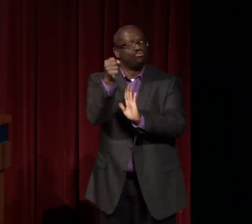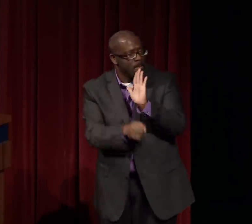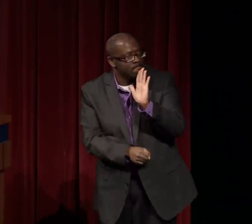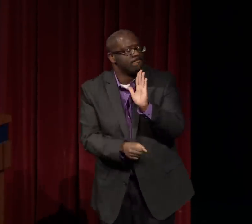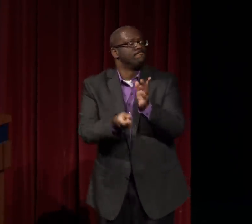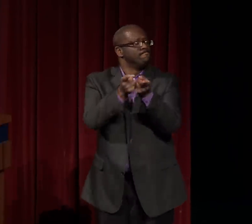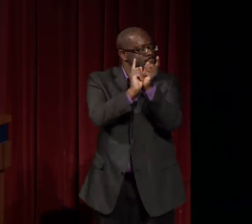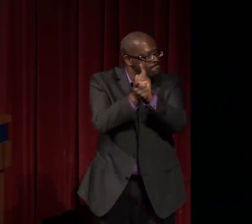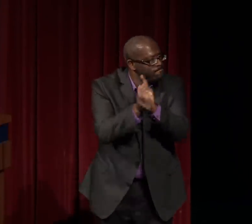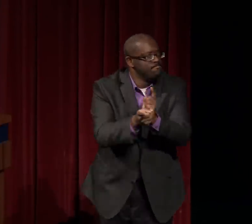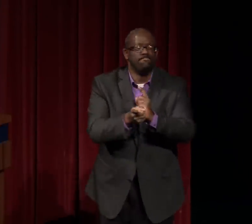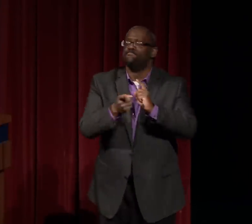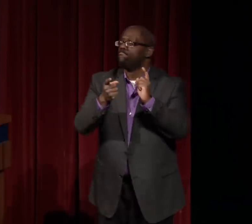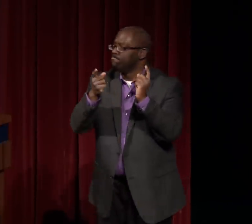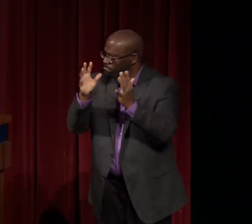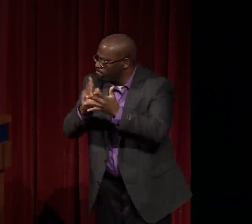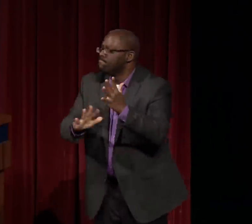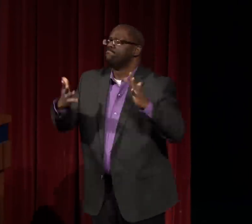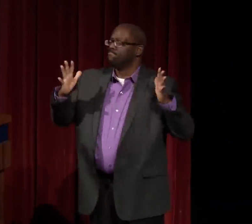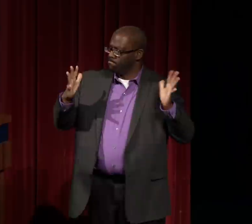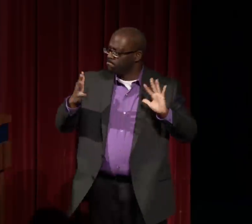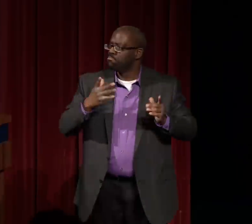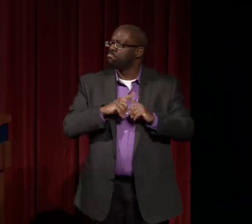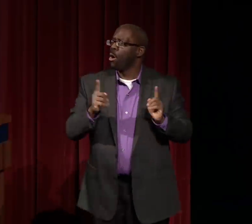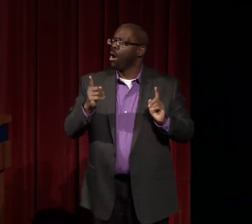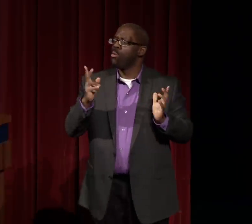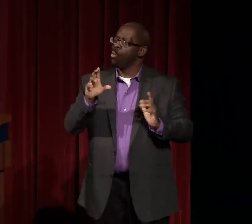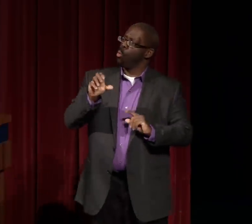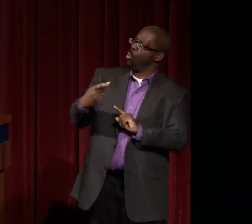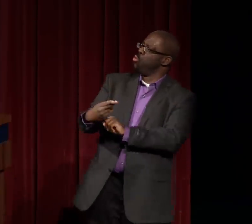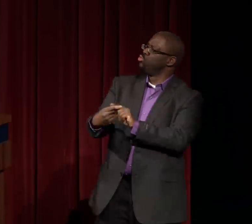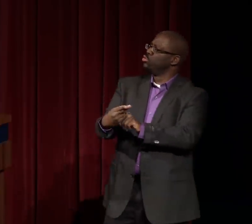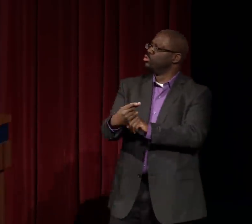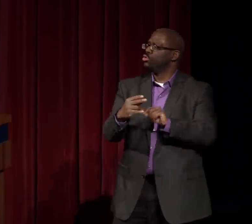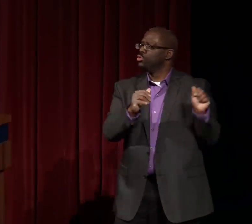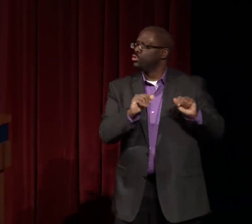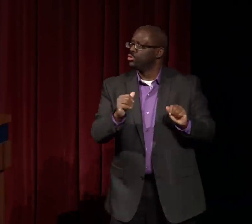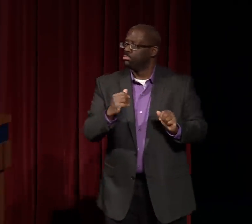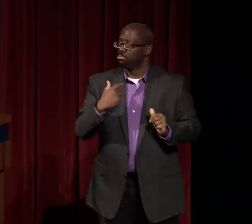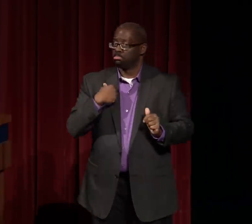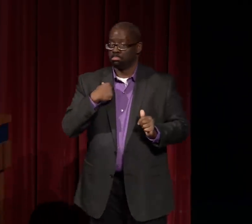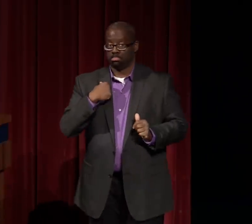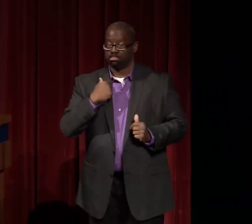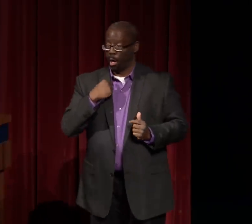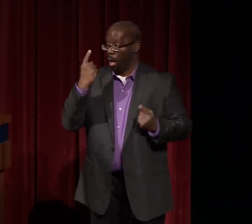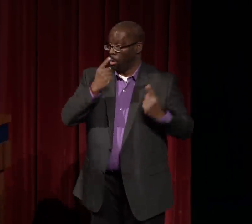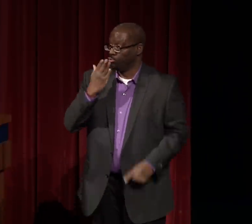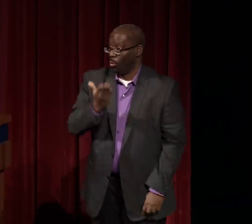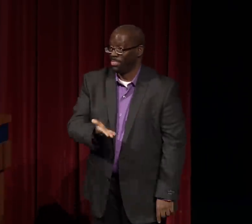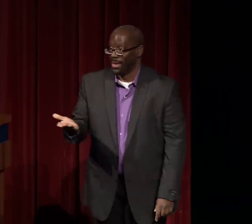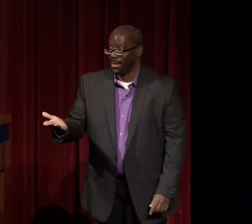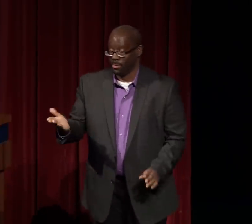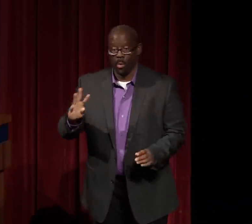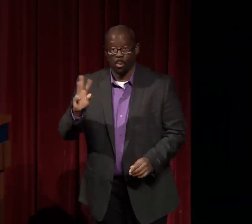And Ella mentioned that they had scripts and translations that they did, but there was no ASL coach to speak of.